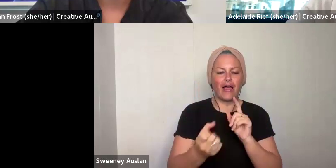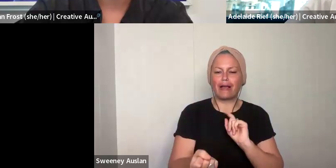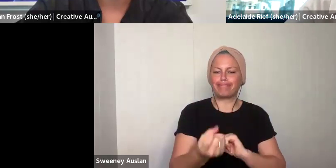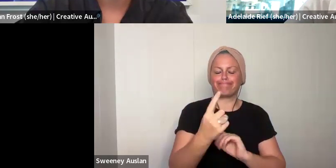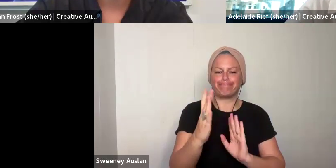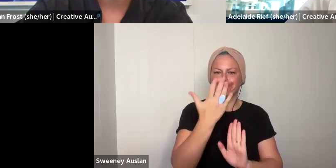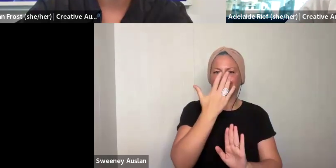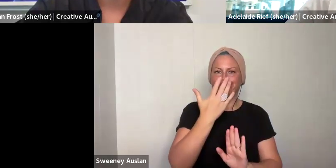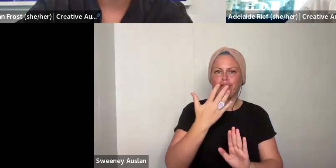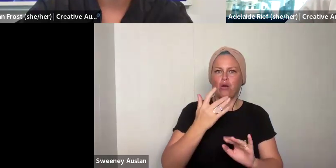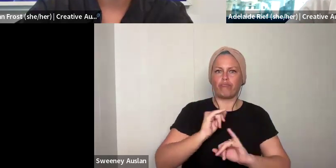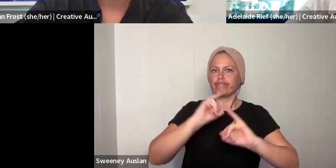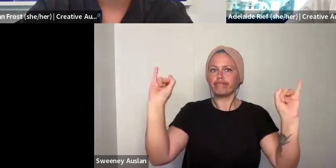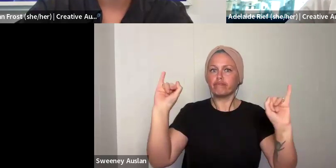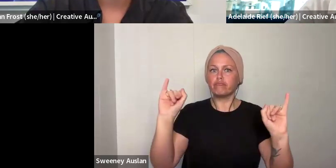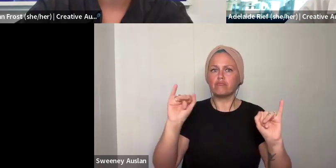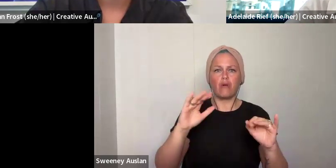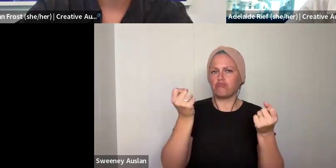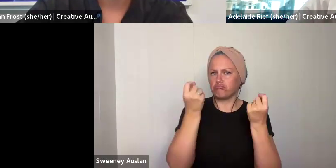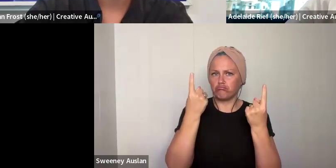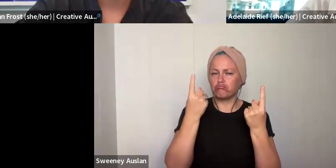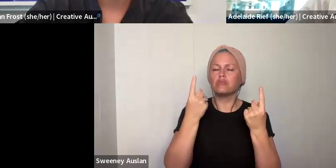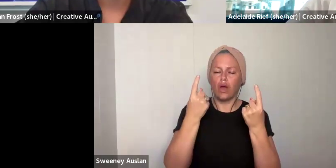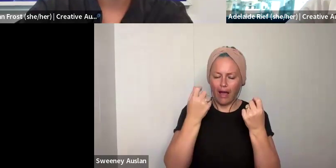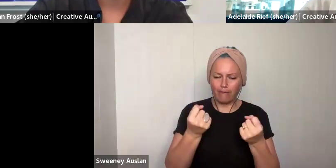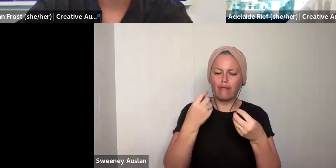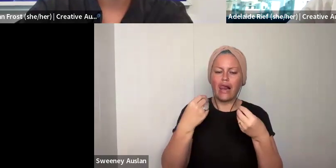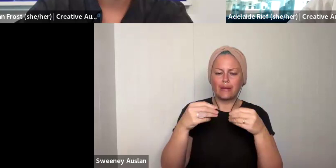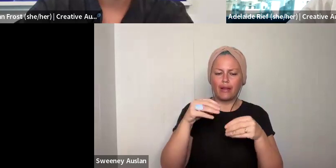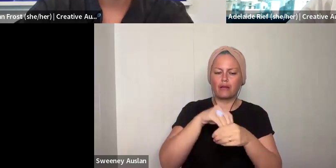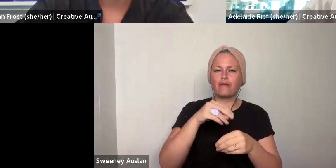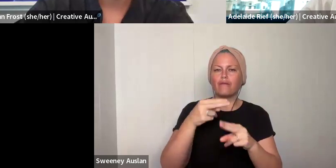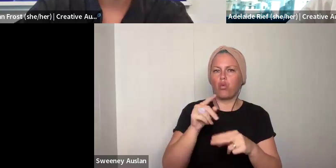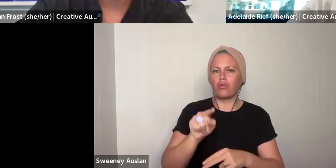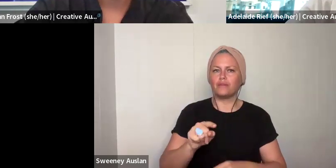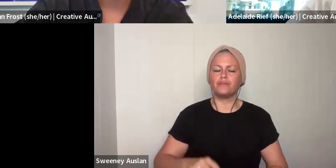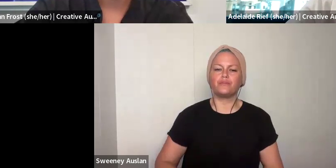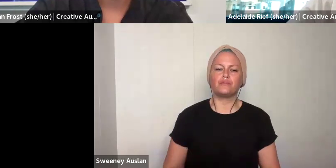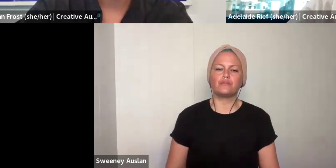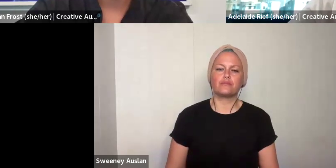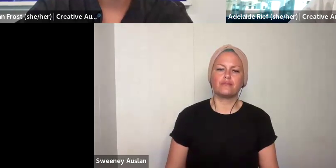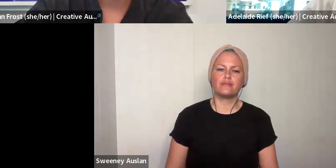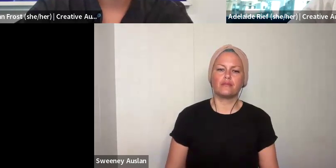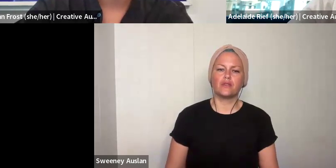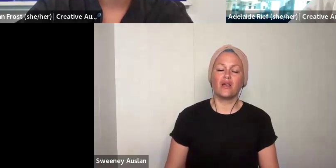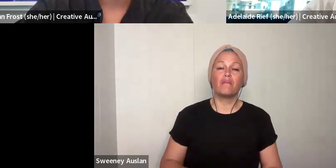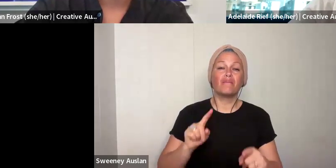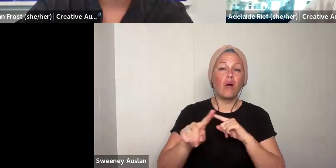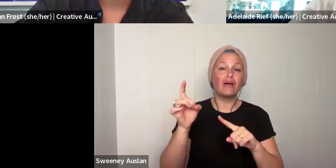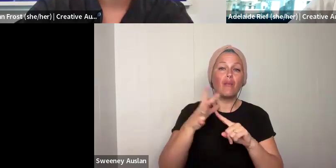little bit of flexibility. We understand sometimes things can come up at the last minute or at short notice or they can